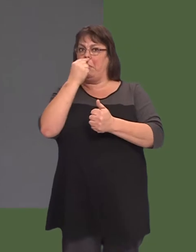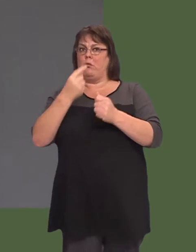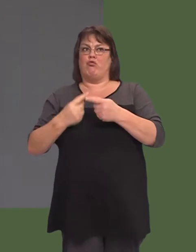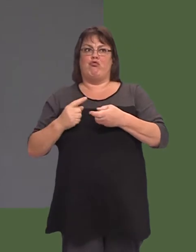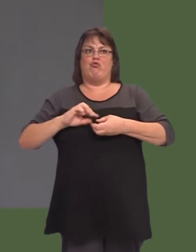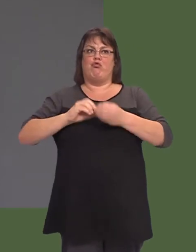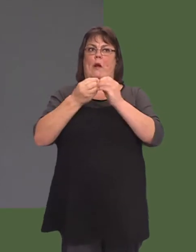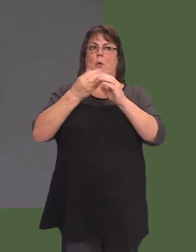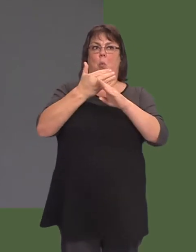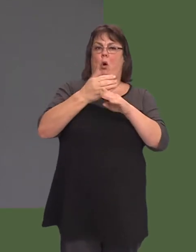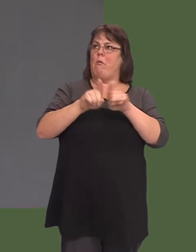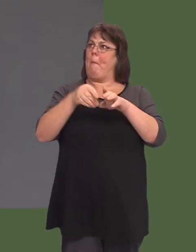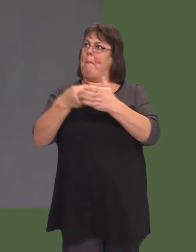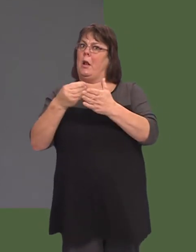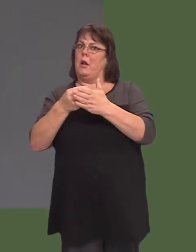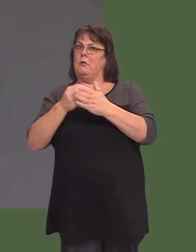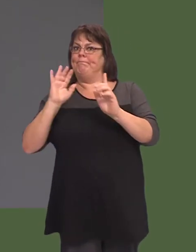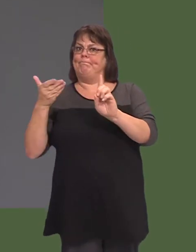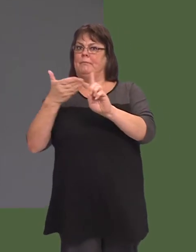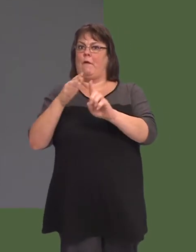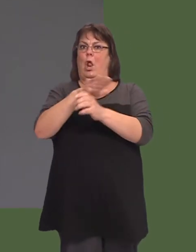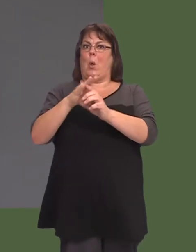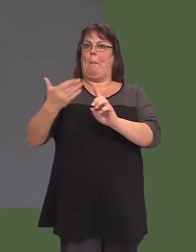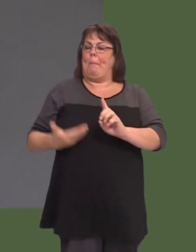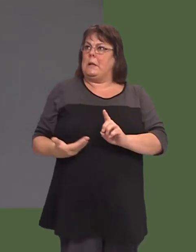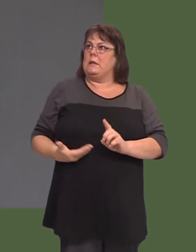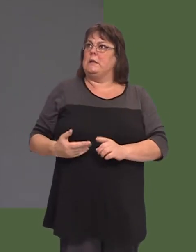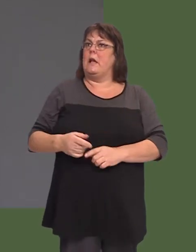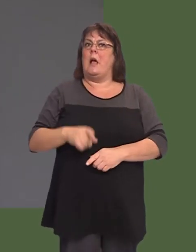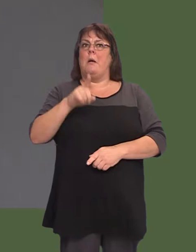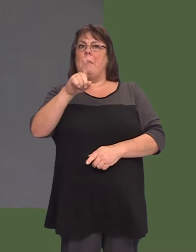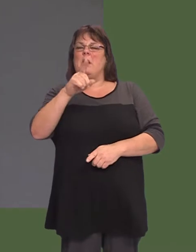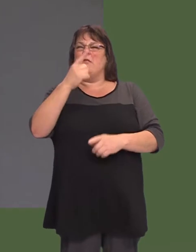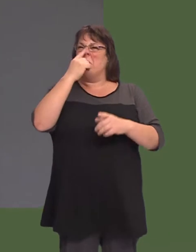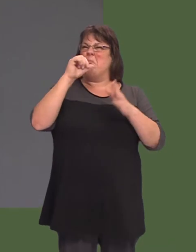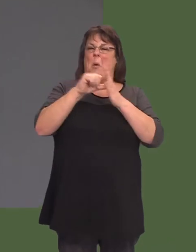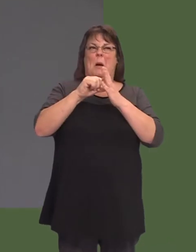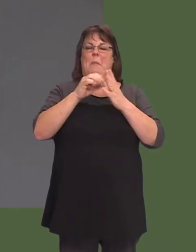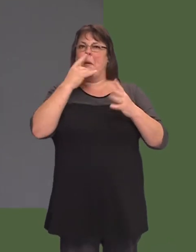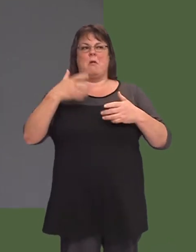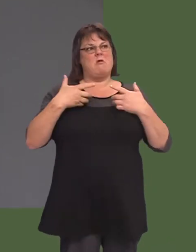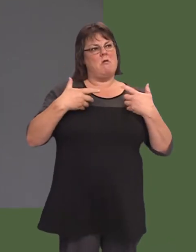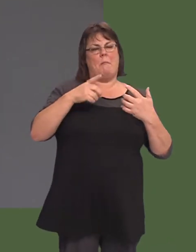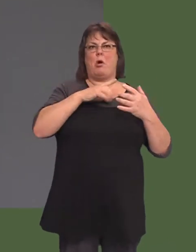to generate revenue for local businesses, although there is also the possibility of disruption as well.